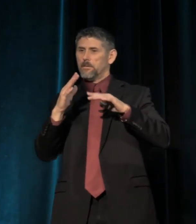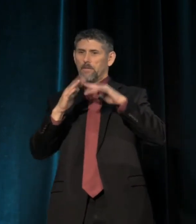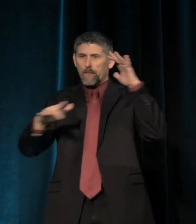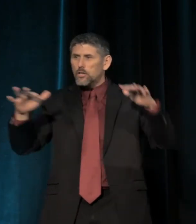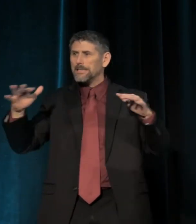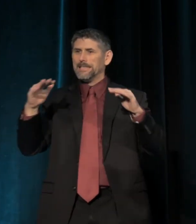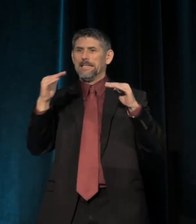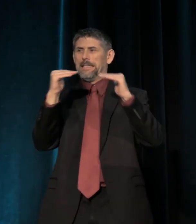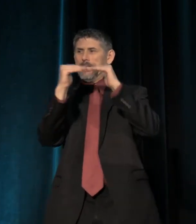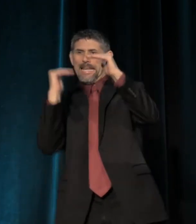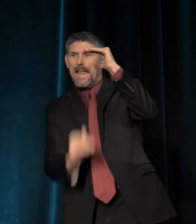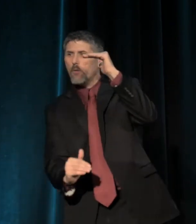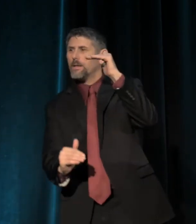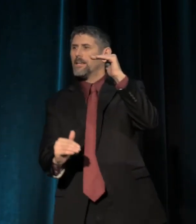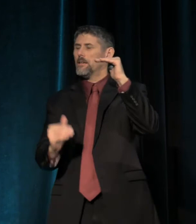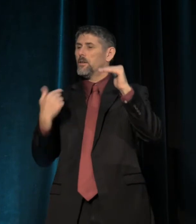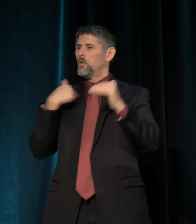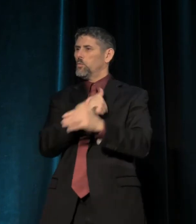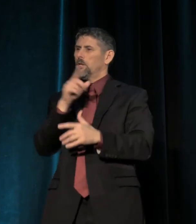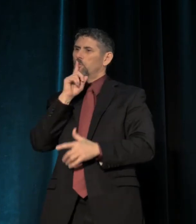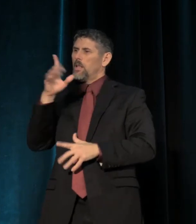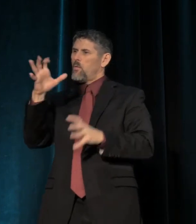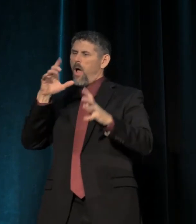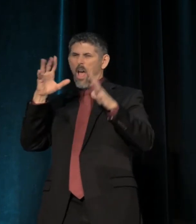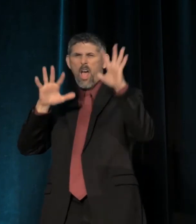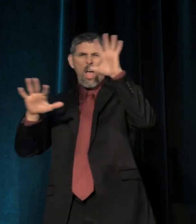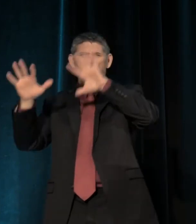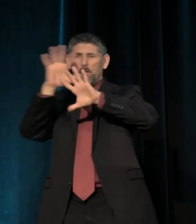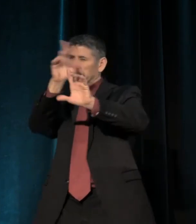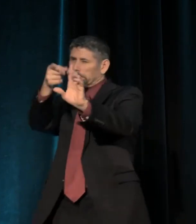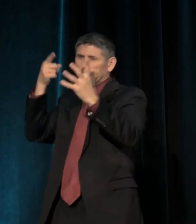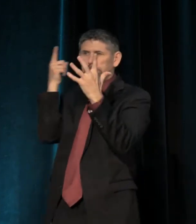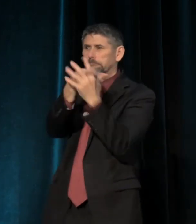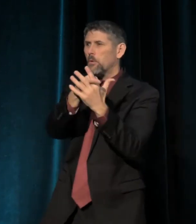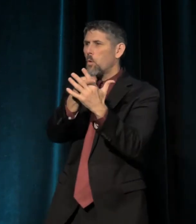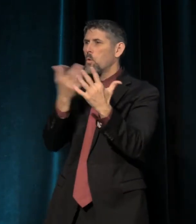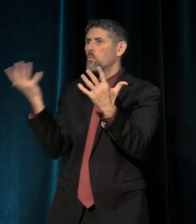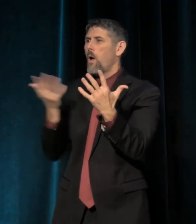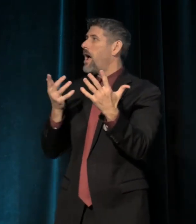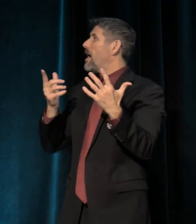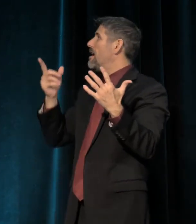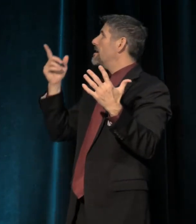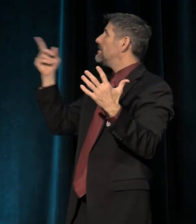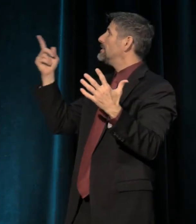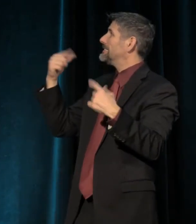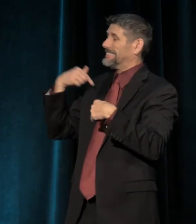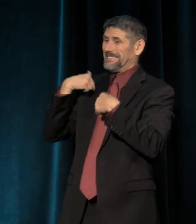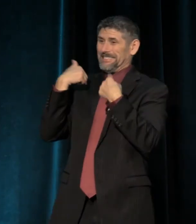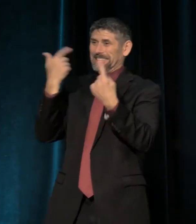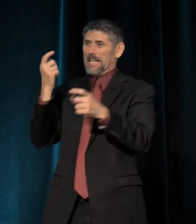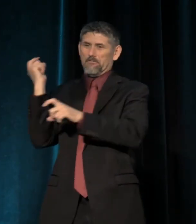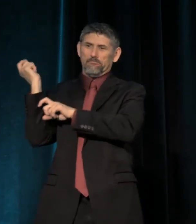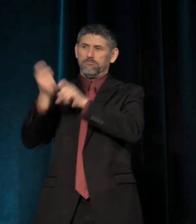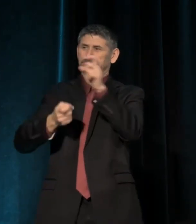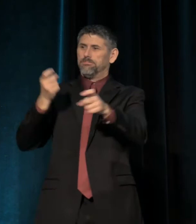And if we want to get to the heart of the matter, we can remind ourselves that since the massive defunding of the NEA,